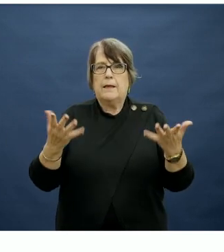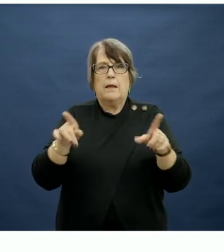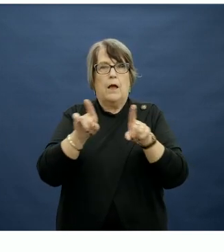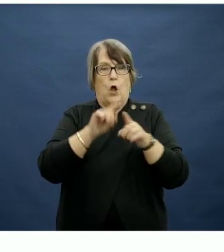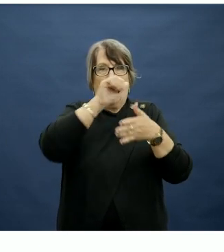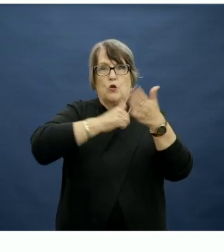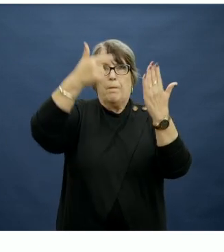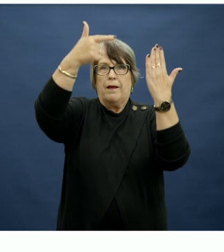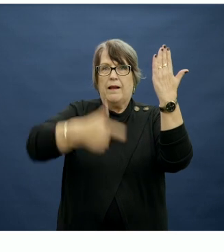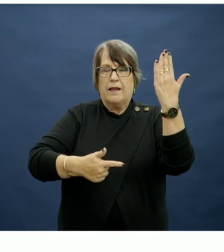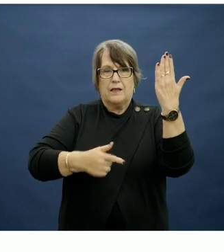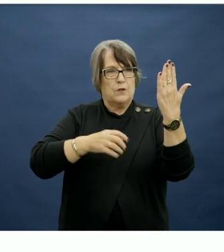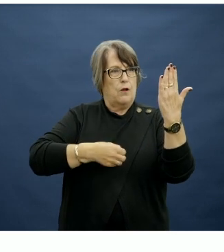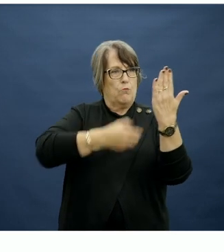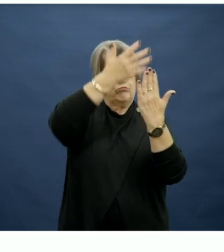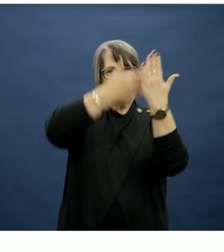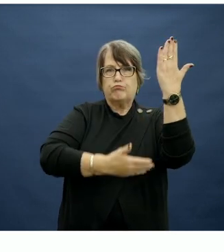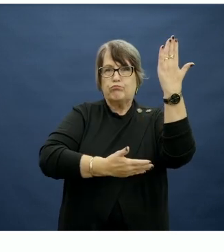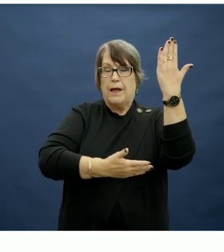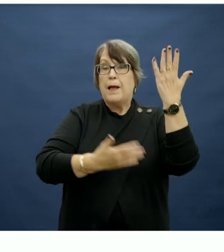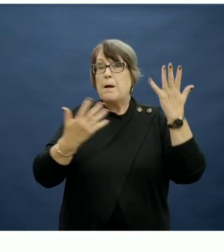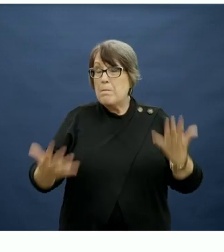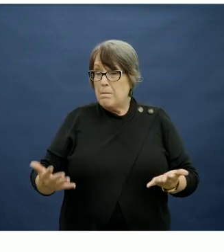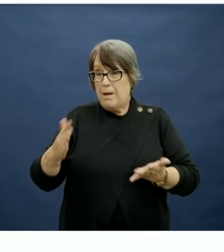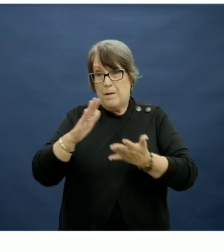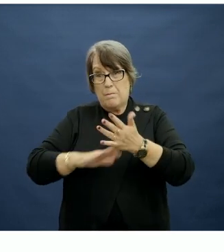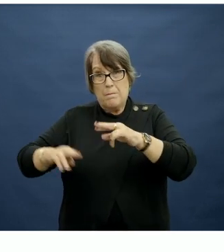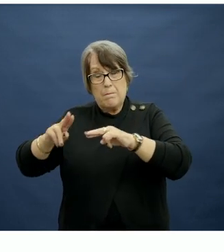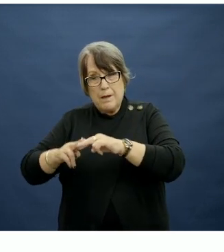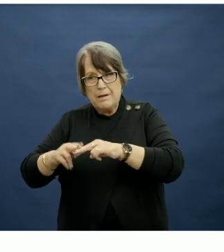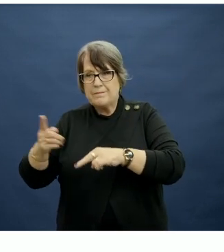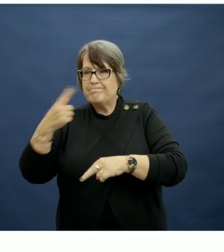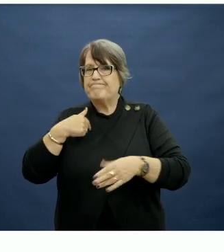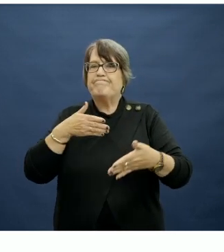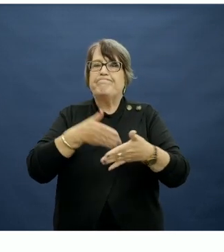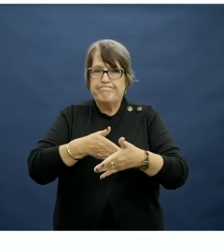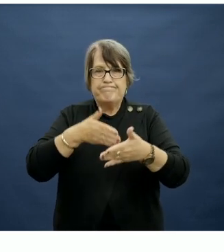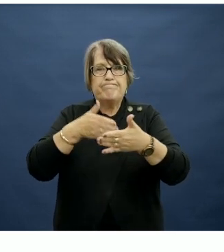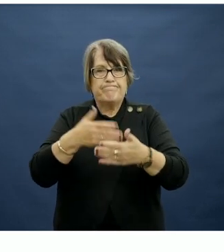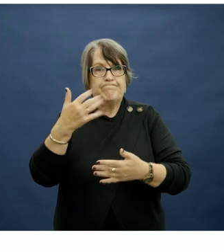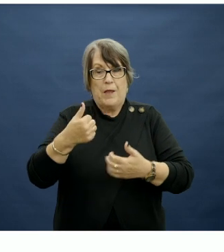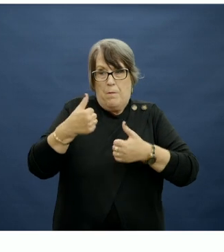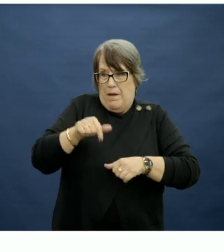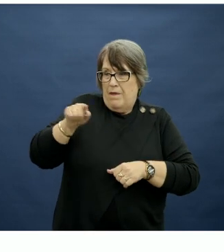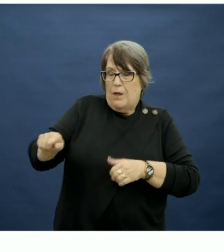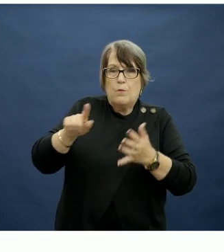shopping list. However, parents identified a number of limitations which really prevented them utilising these